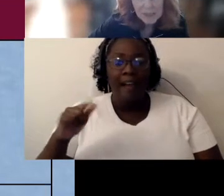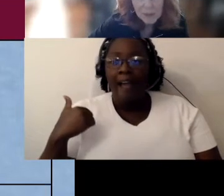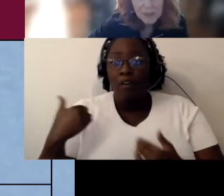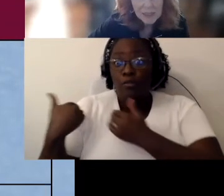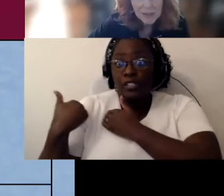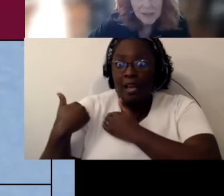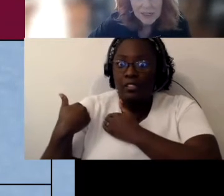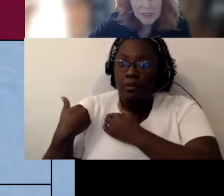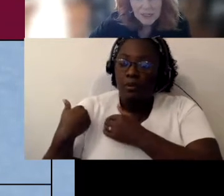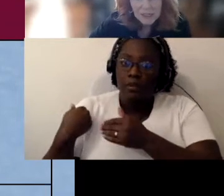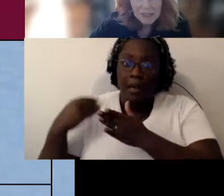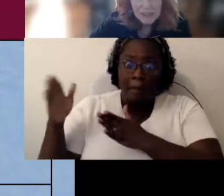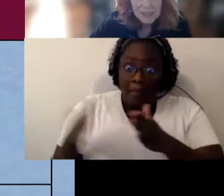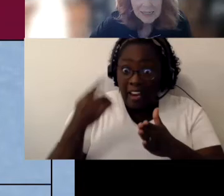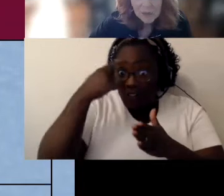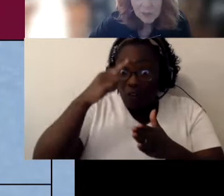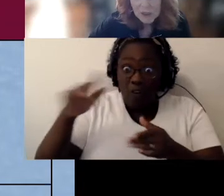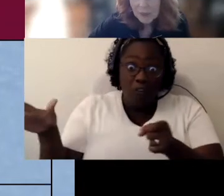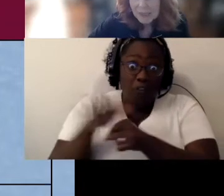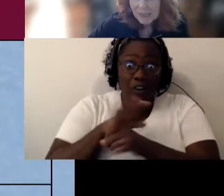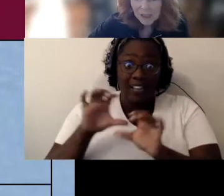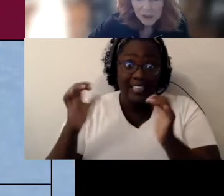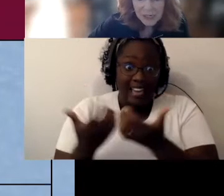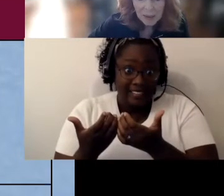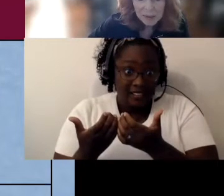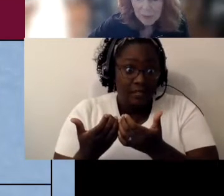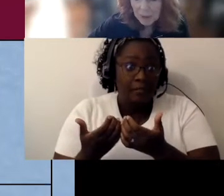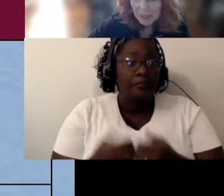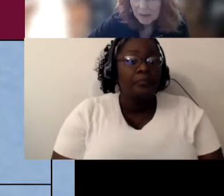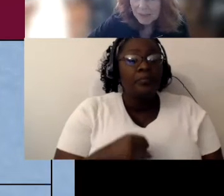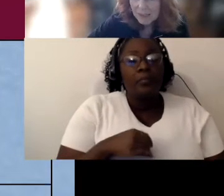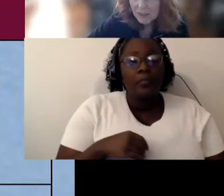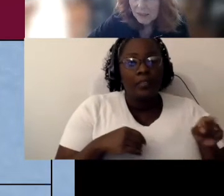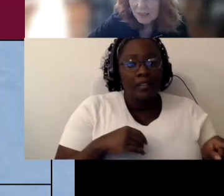So what the intervener does is works with the teacher and helps prepare the materials that need to be prepared